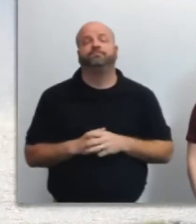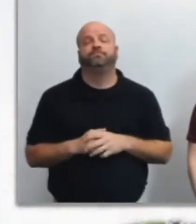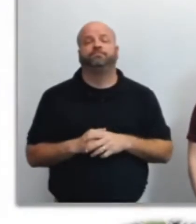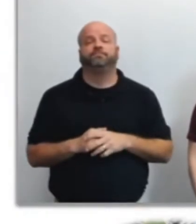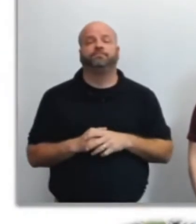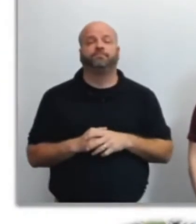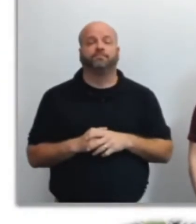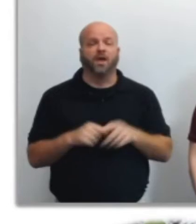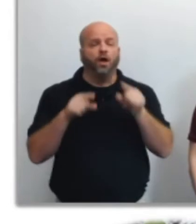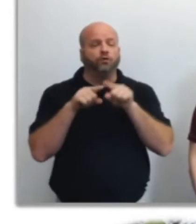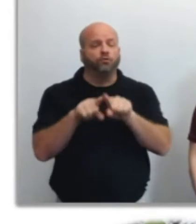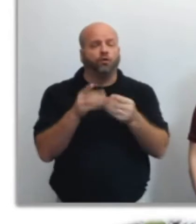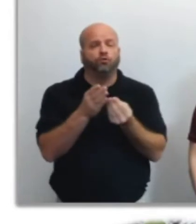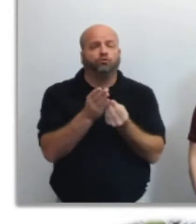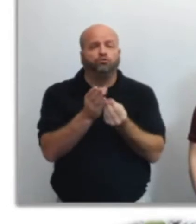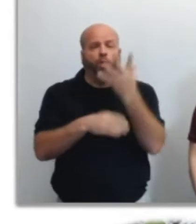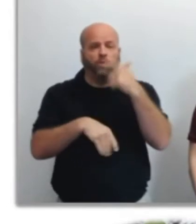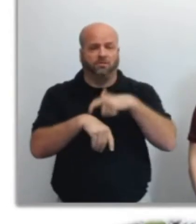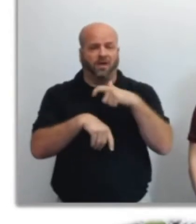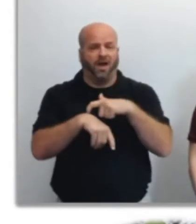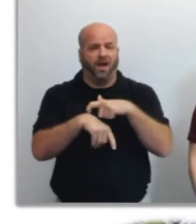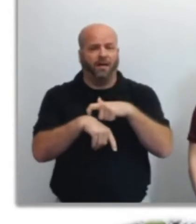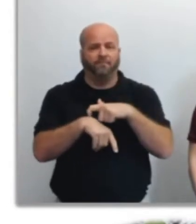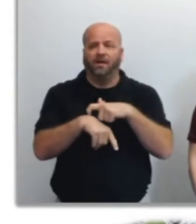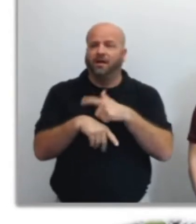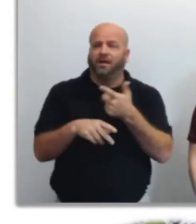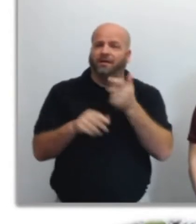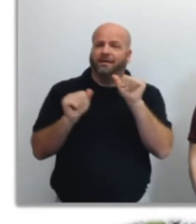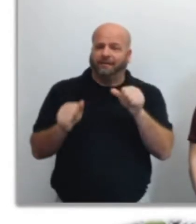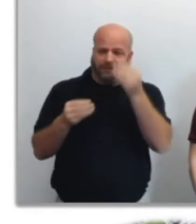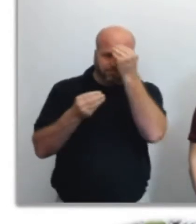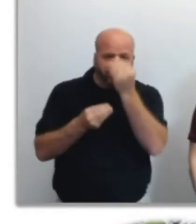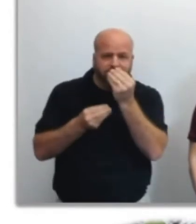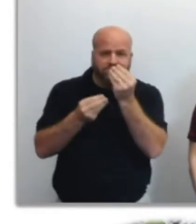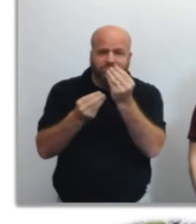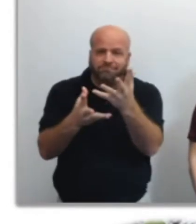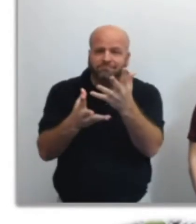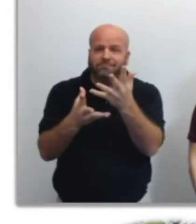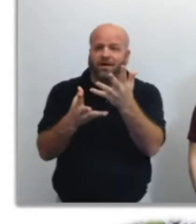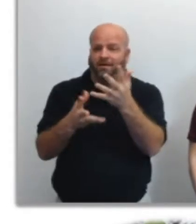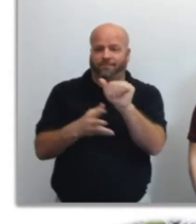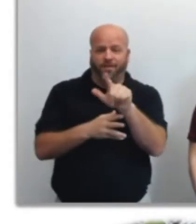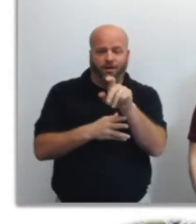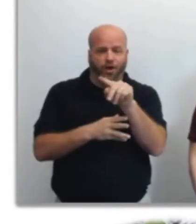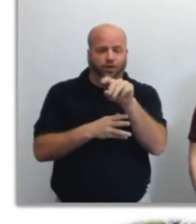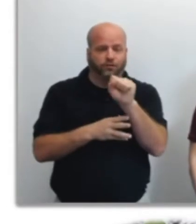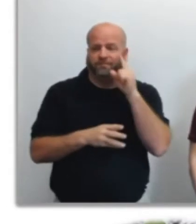During the growing season look for the issuance of frost and freeze alerts. This will help you prepare any sensitive vegetation